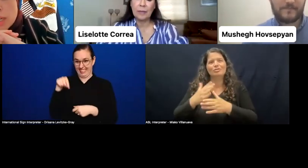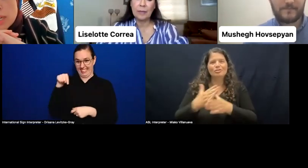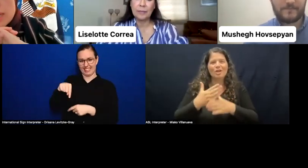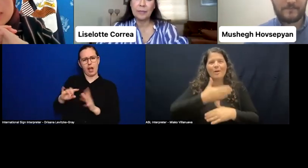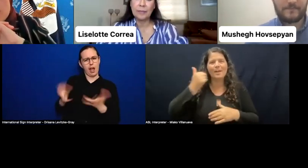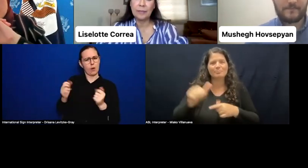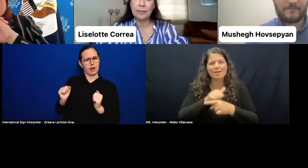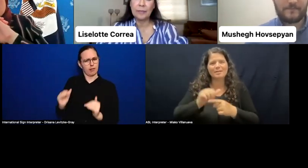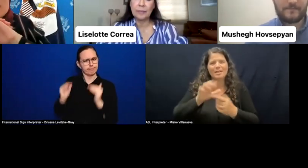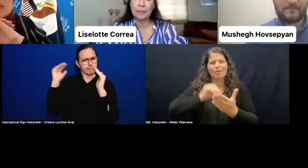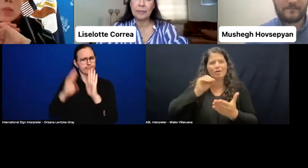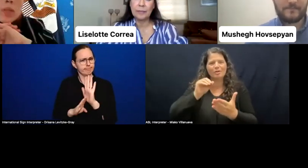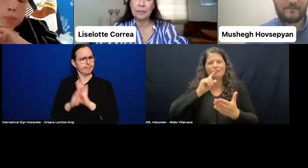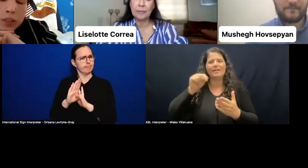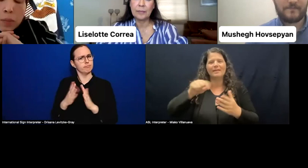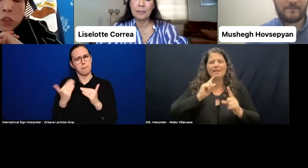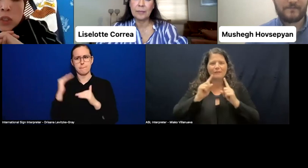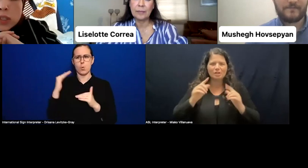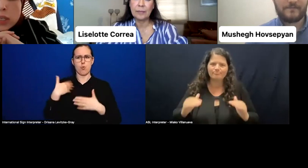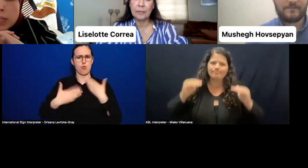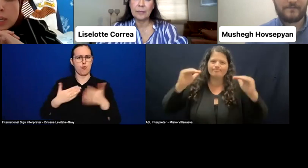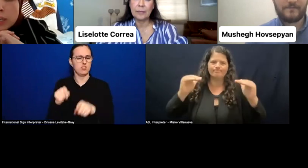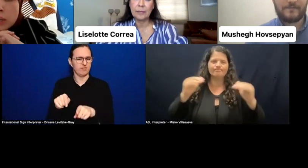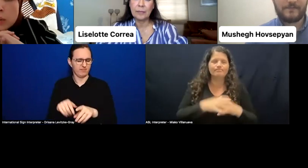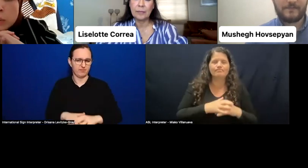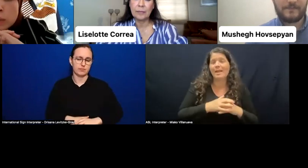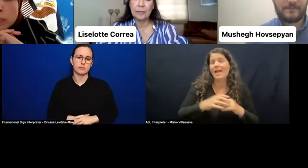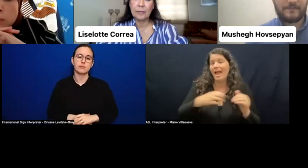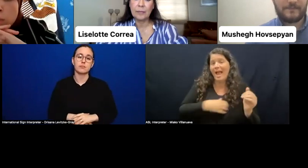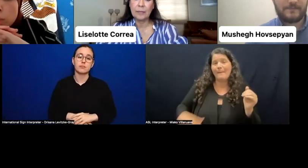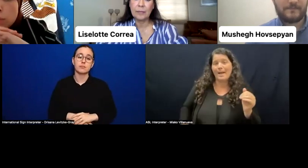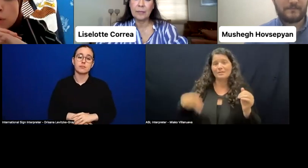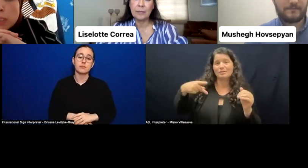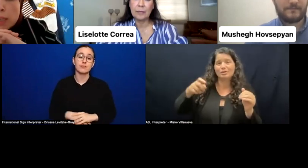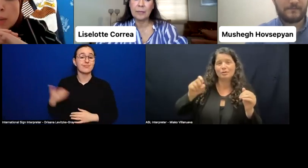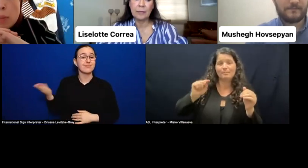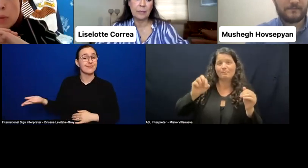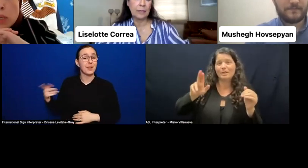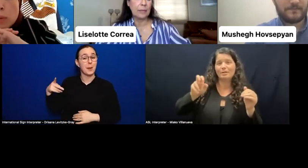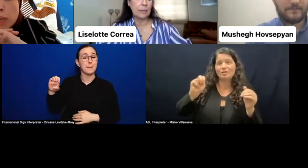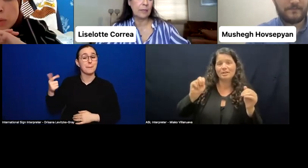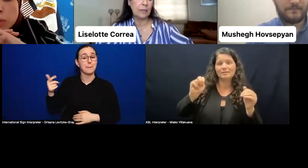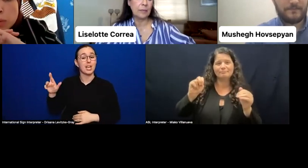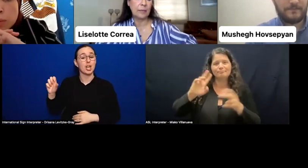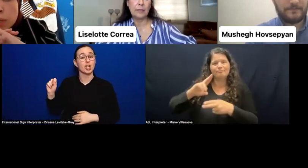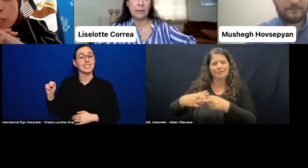And as Ambassador Peterson mentioned, we're focusing a lot on promoting human rights which is really important.